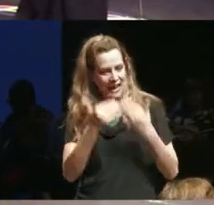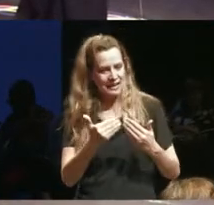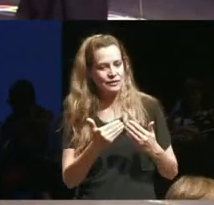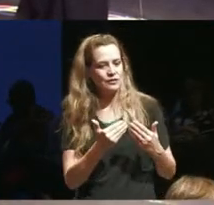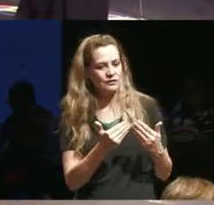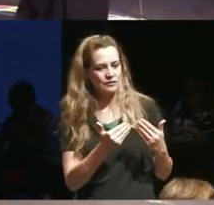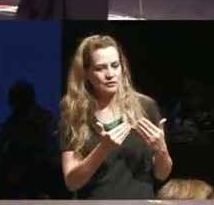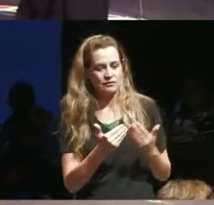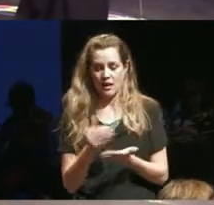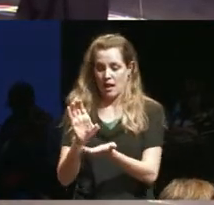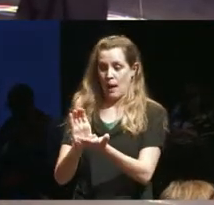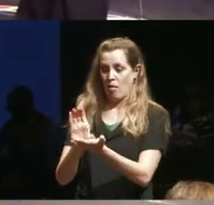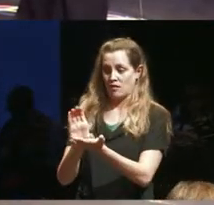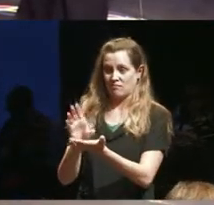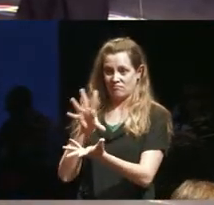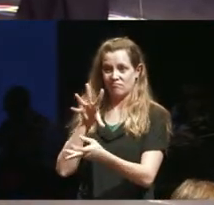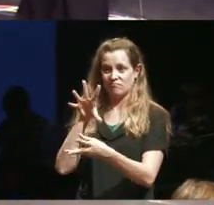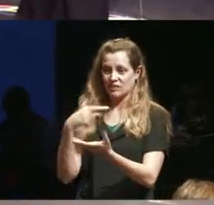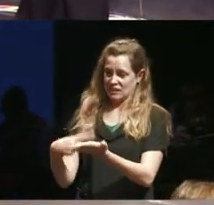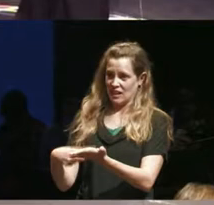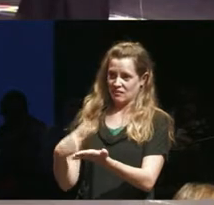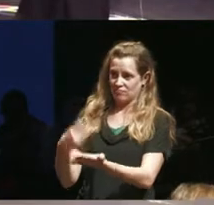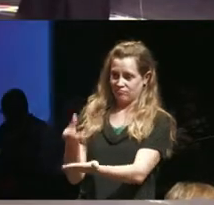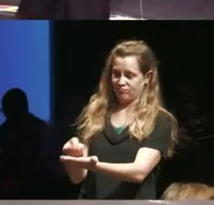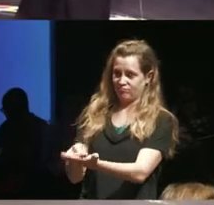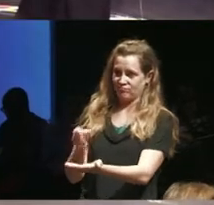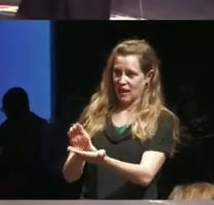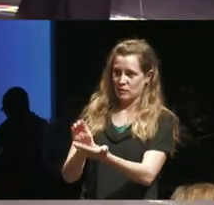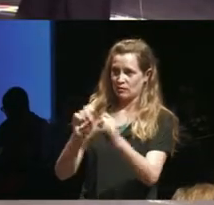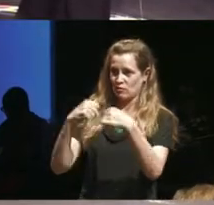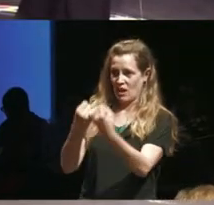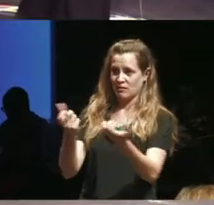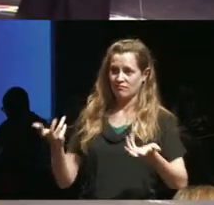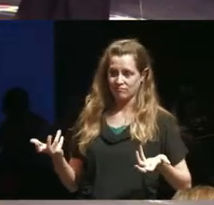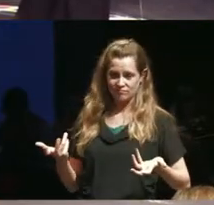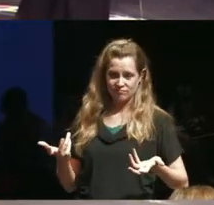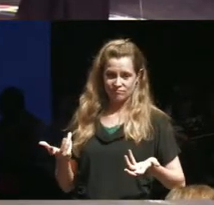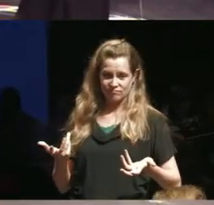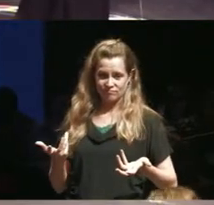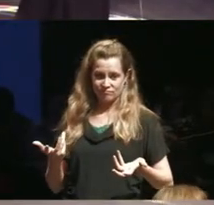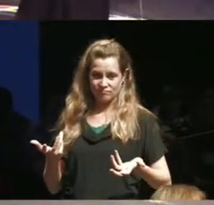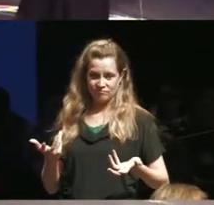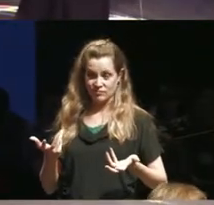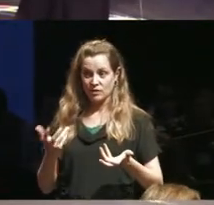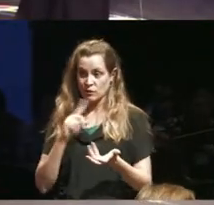capitalism Debbie a you know it's obviously very central to the to the